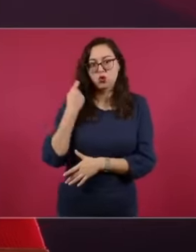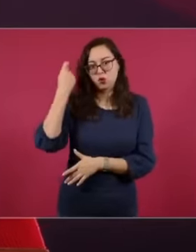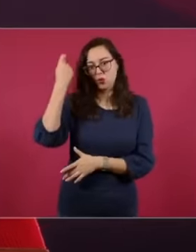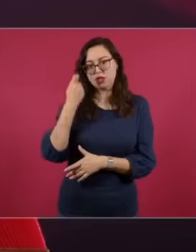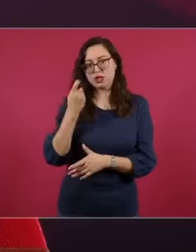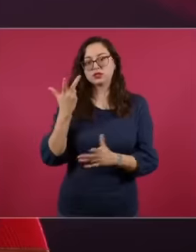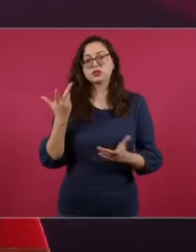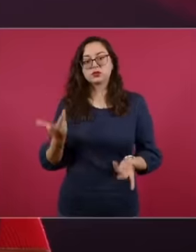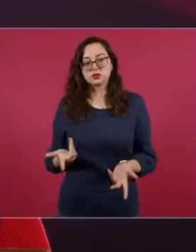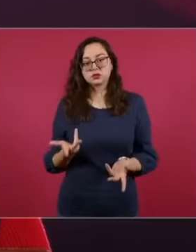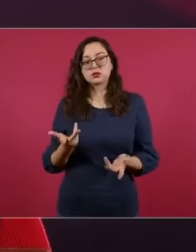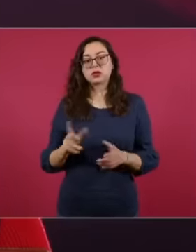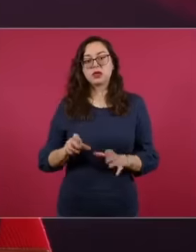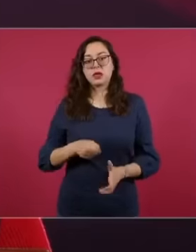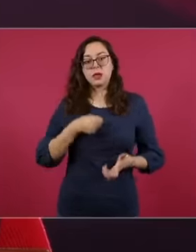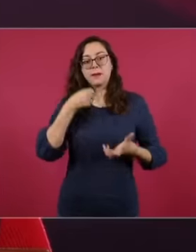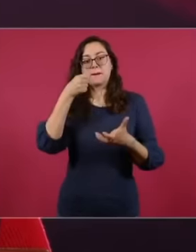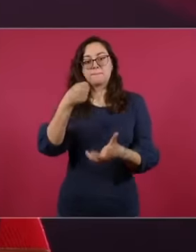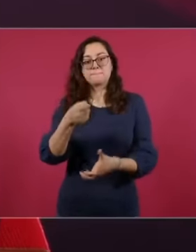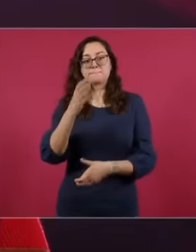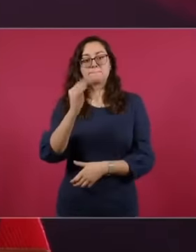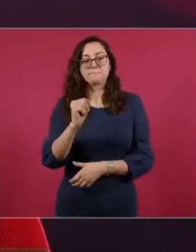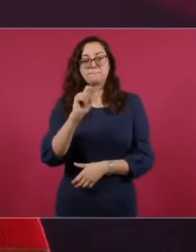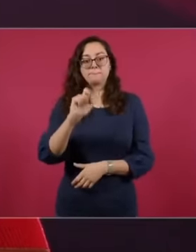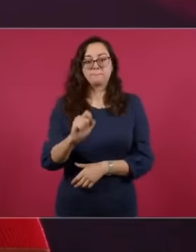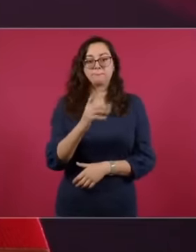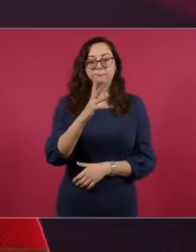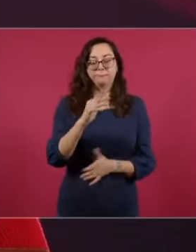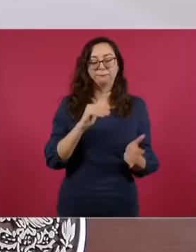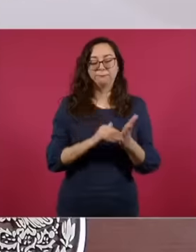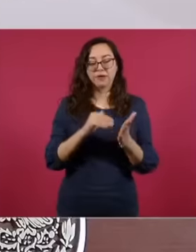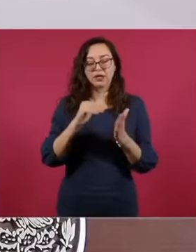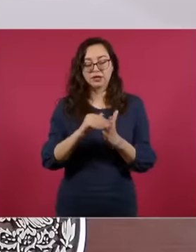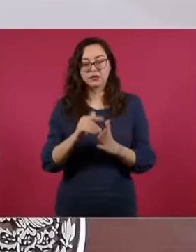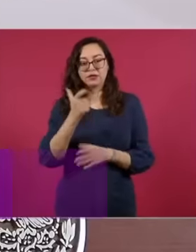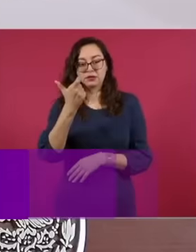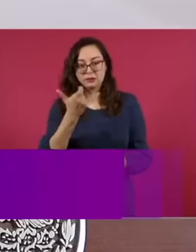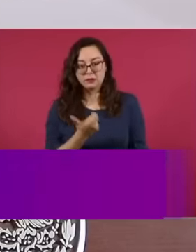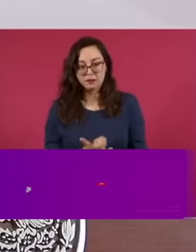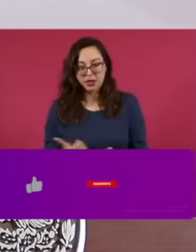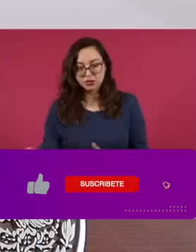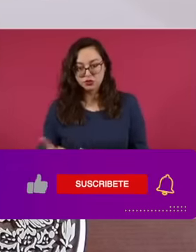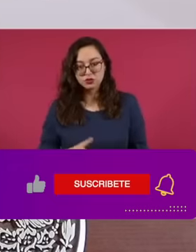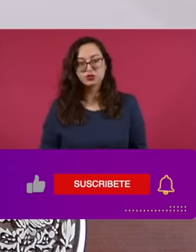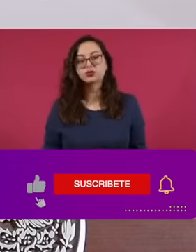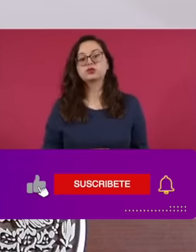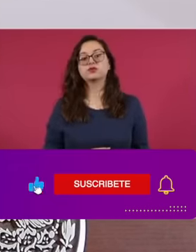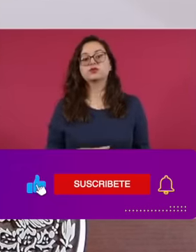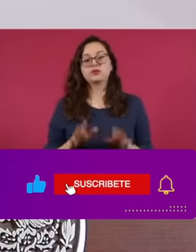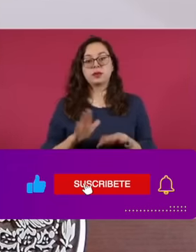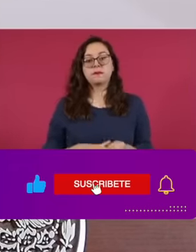has meant an investment of 9.5 million pesos and the most important thing here is that